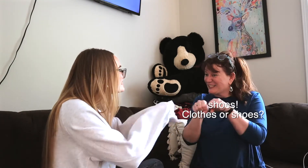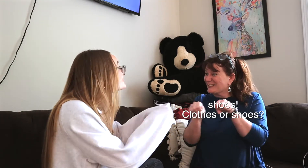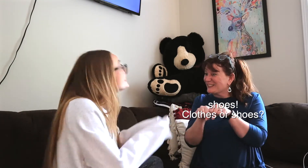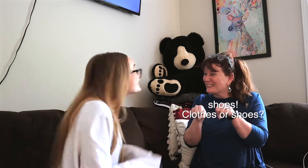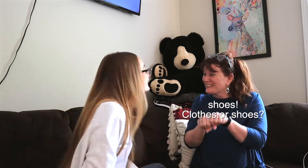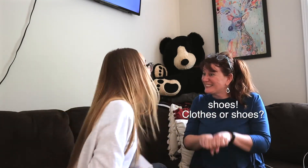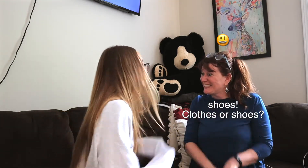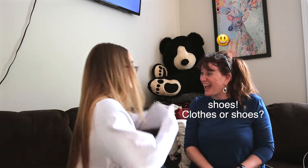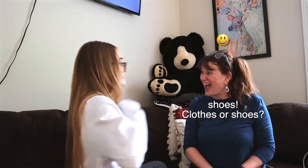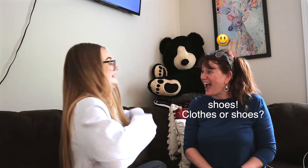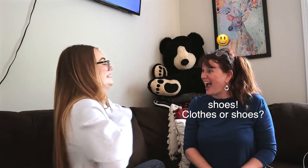mhm!